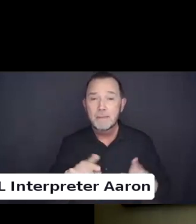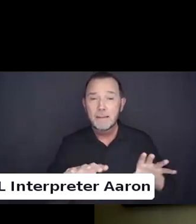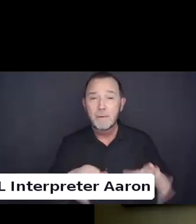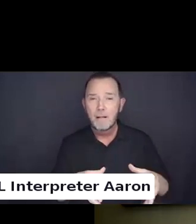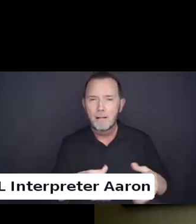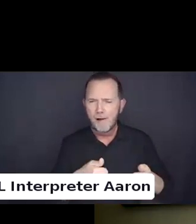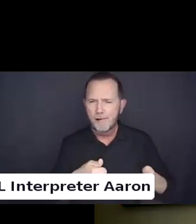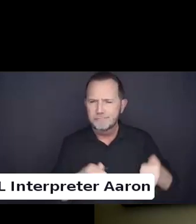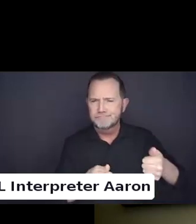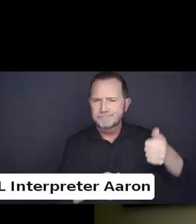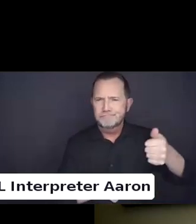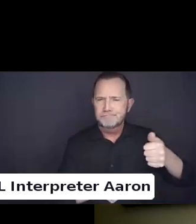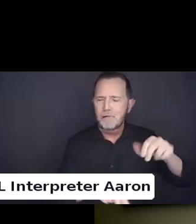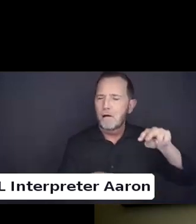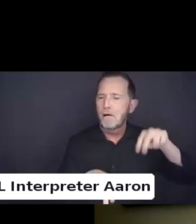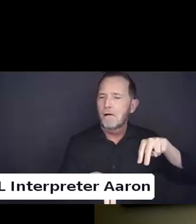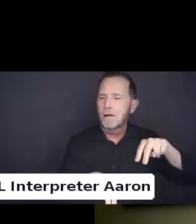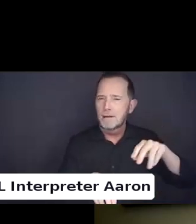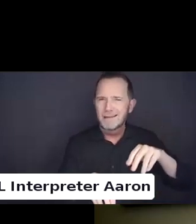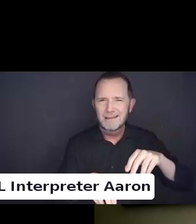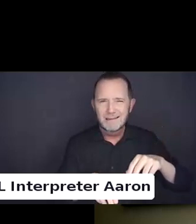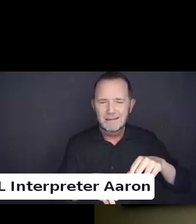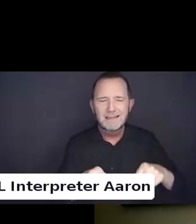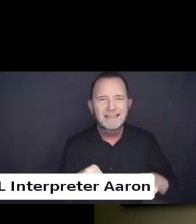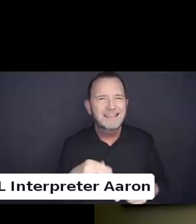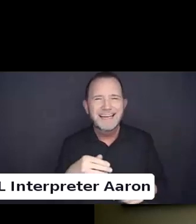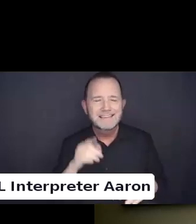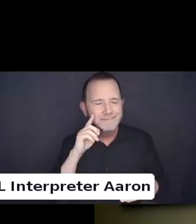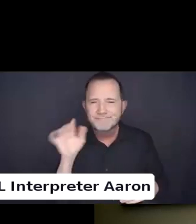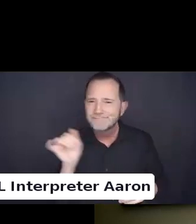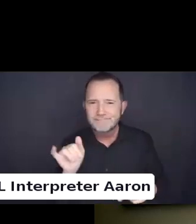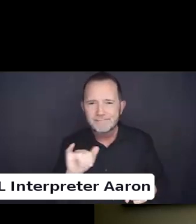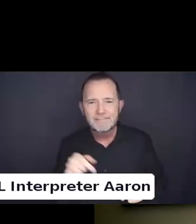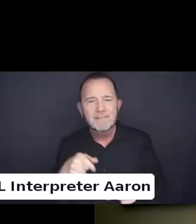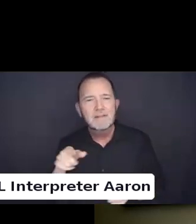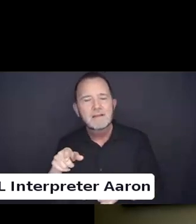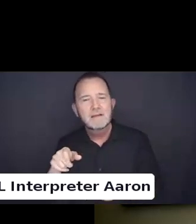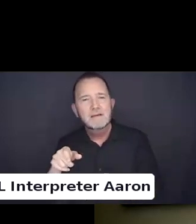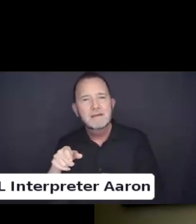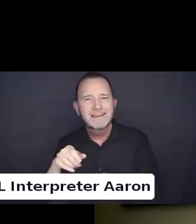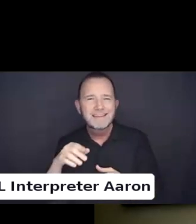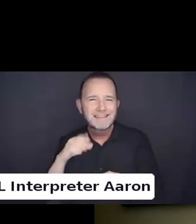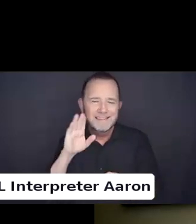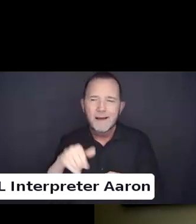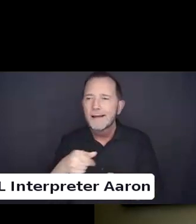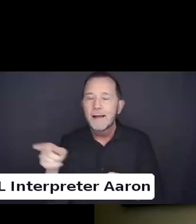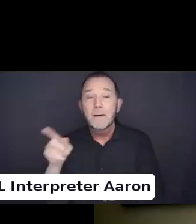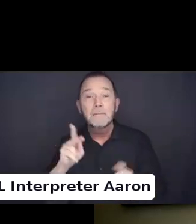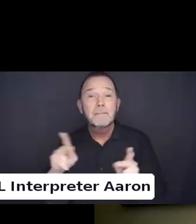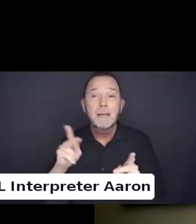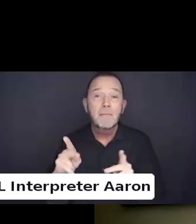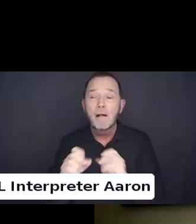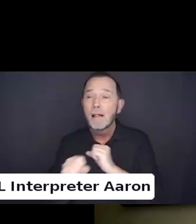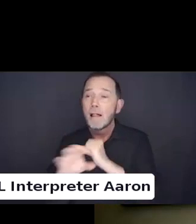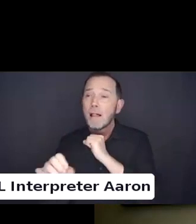It goes back to the idea of the footage of the guy in the wheelchair and that leaves